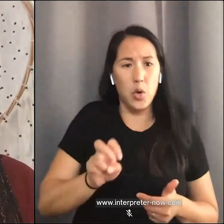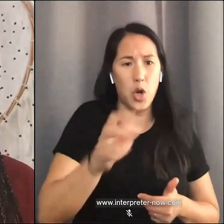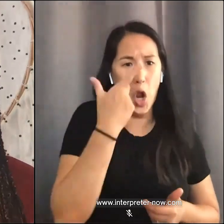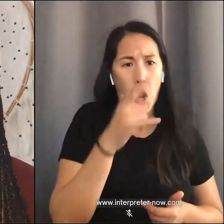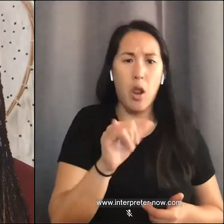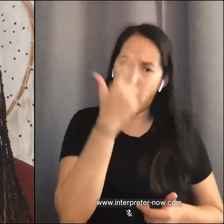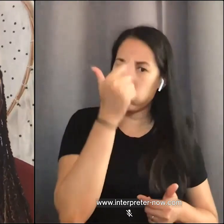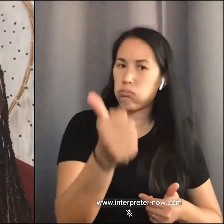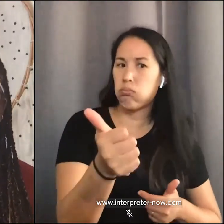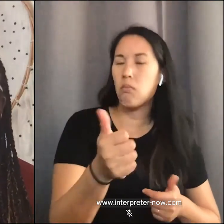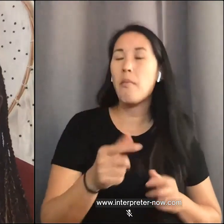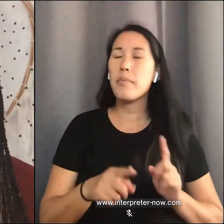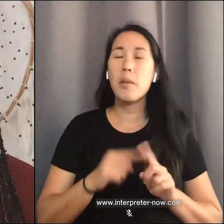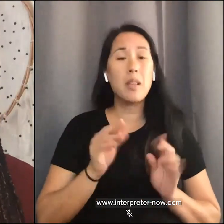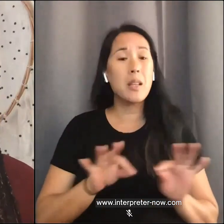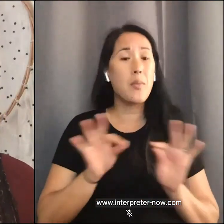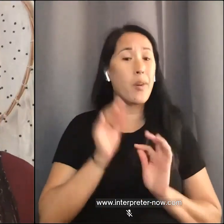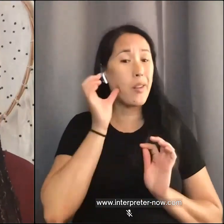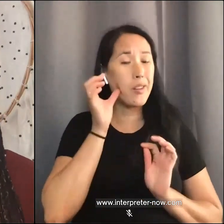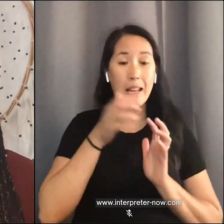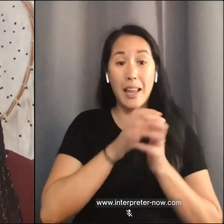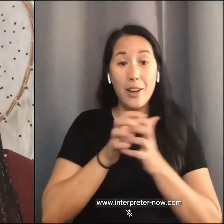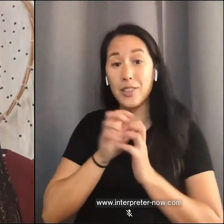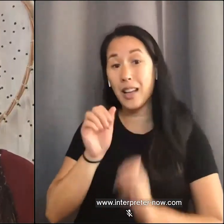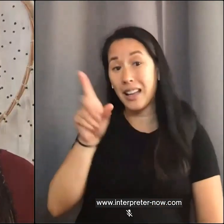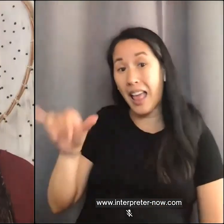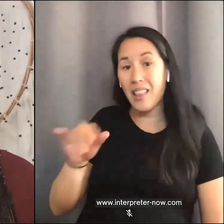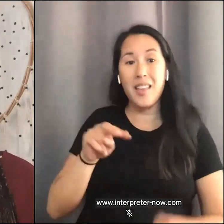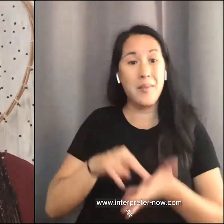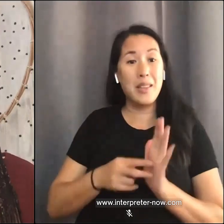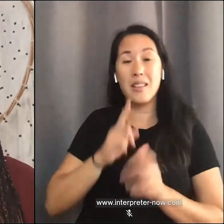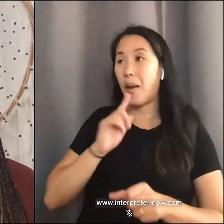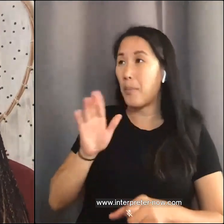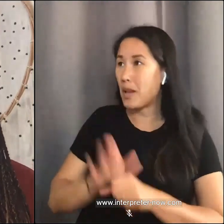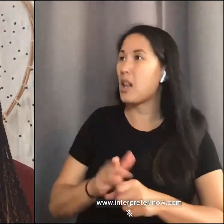Being an intersectional ally is committing to a journey of allyship. It's recognizing